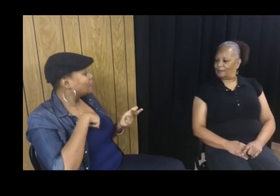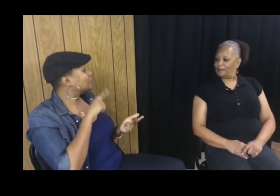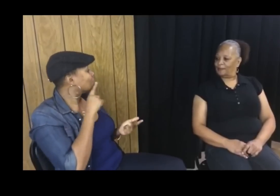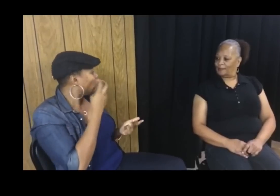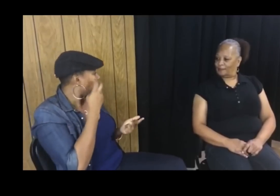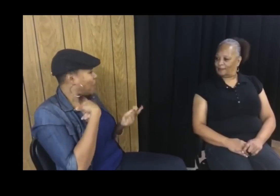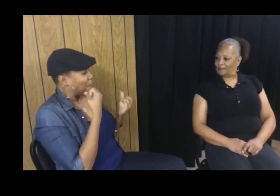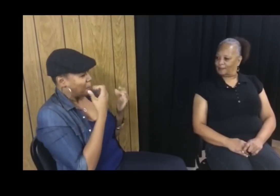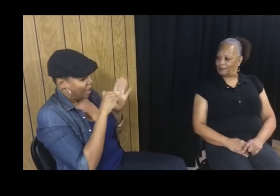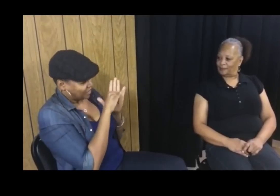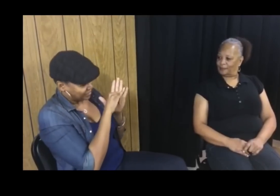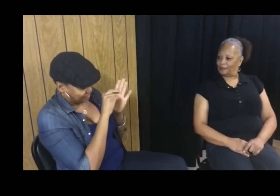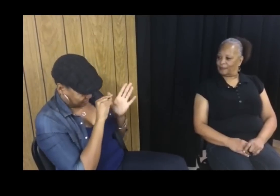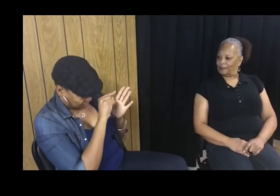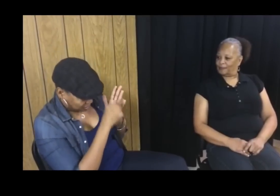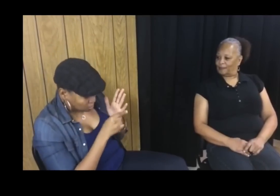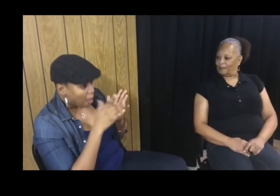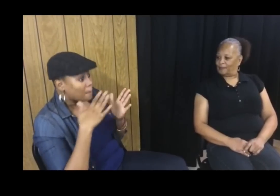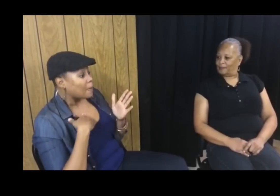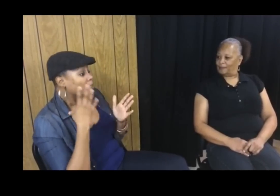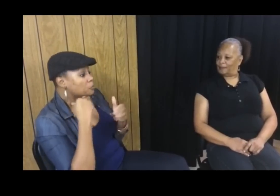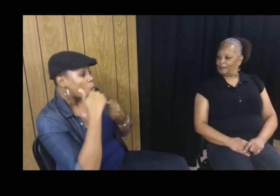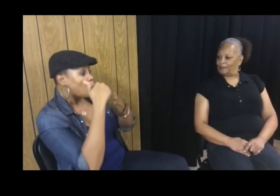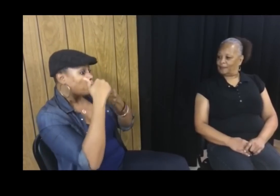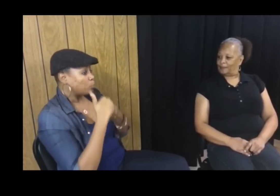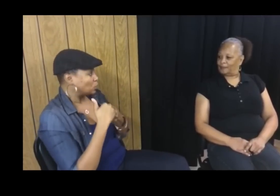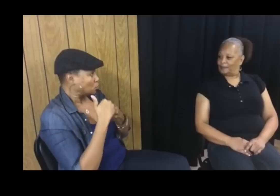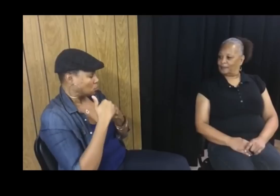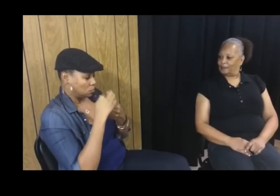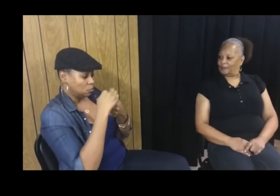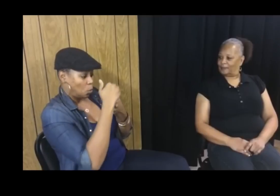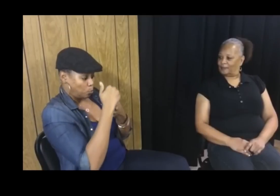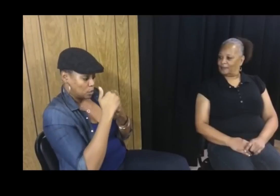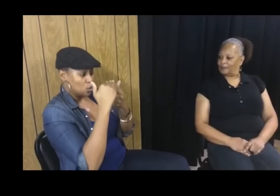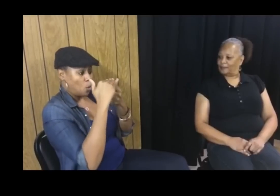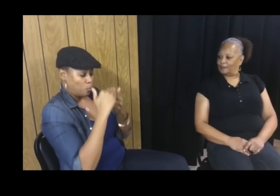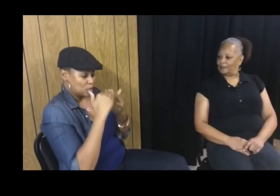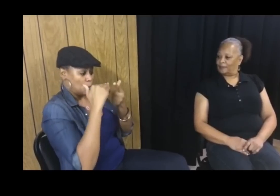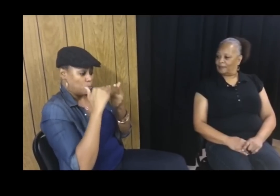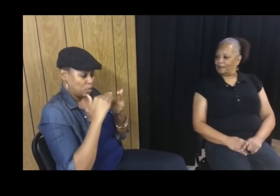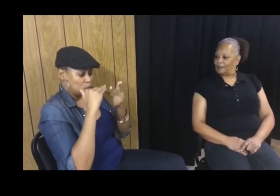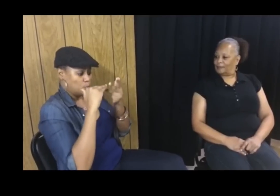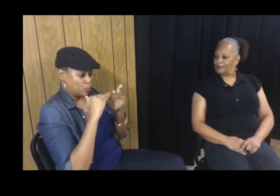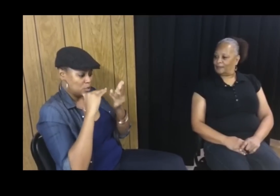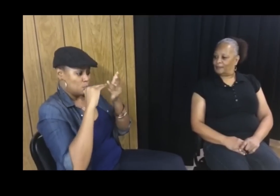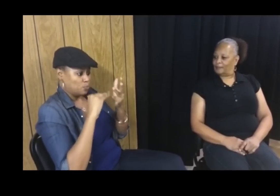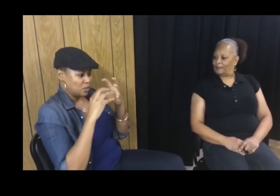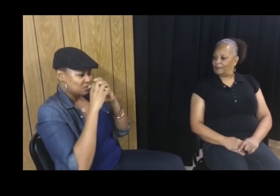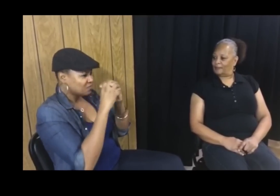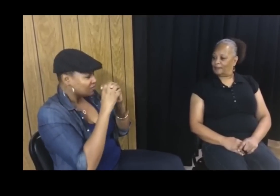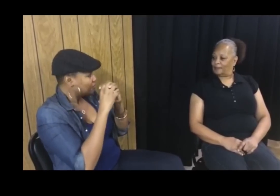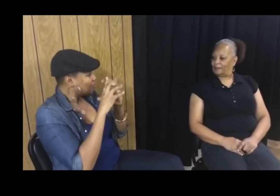I’m Queer, I’m DeafBlind—I have multiple identities. And so I experience oppression based on each of those identities.